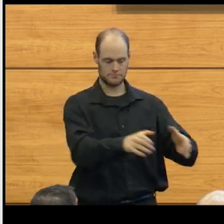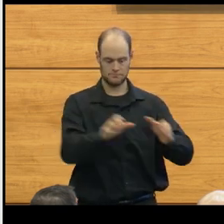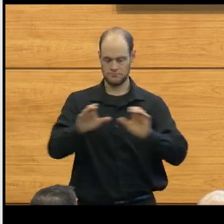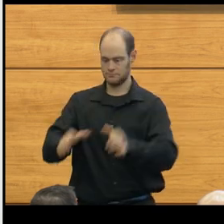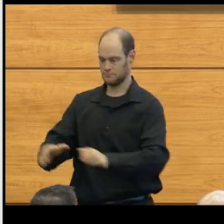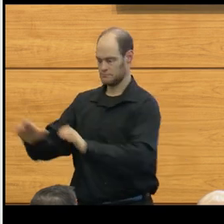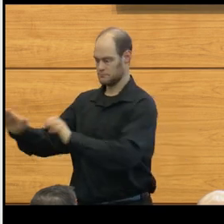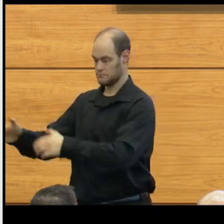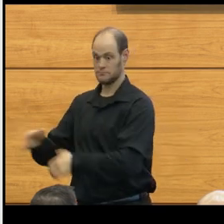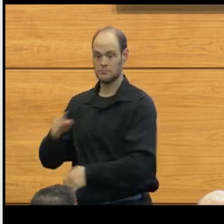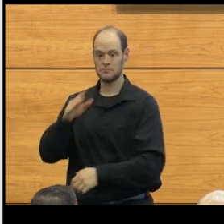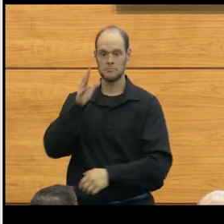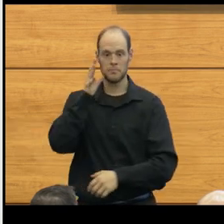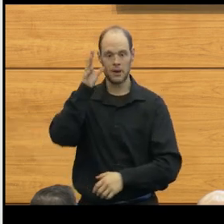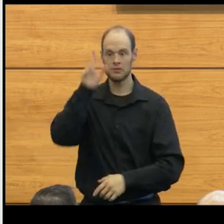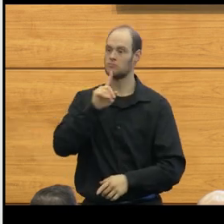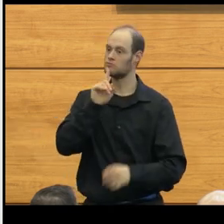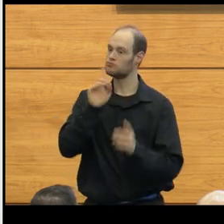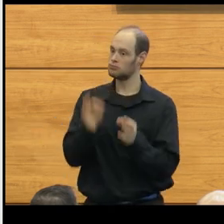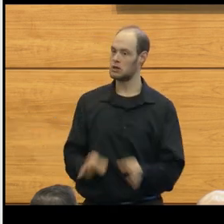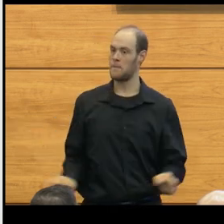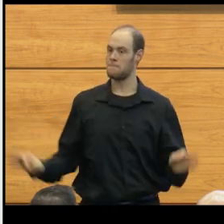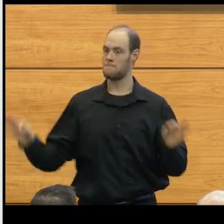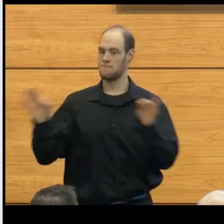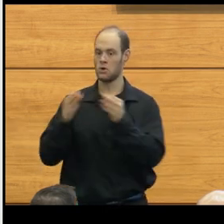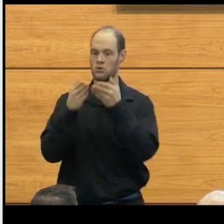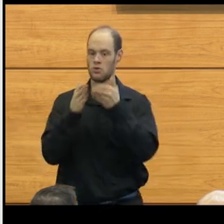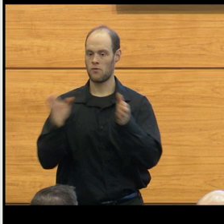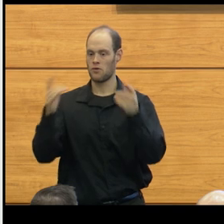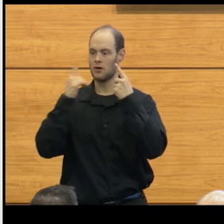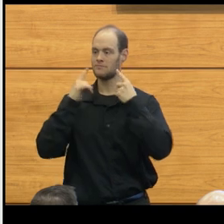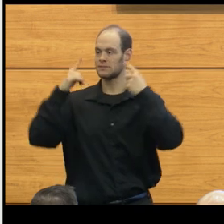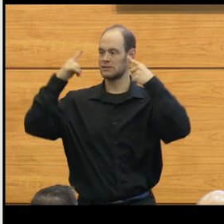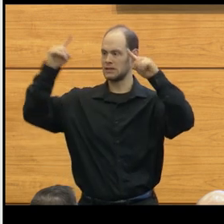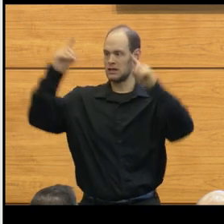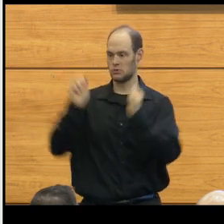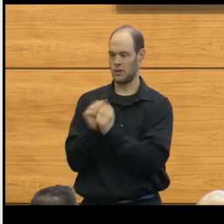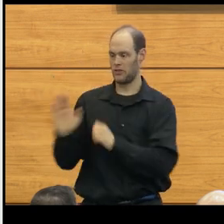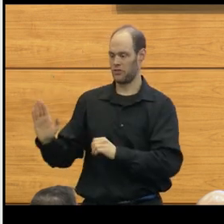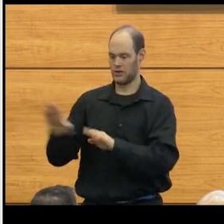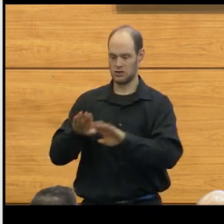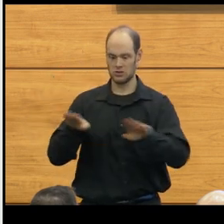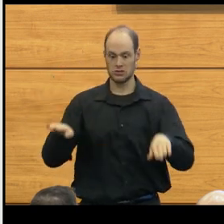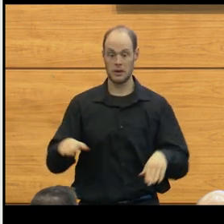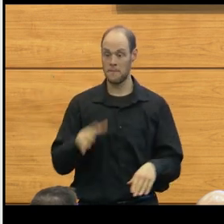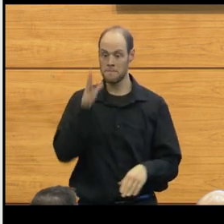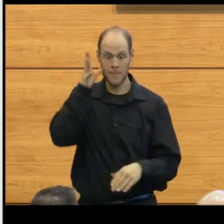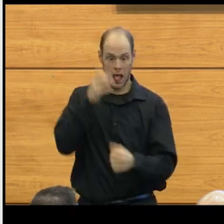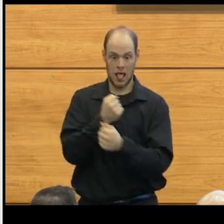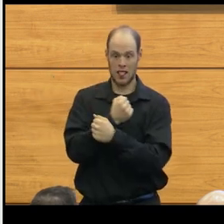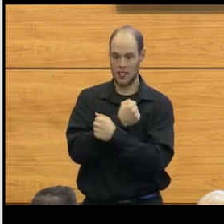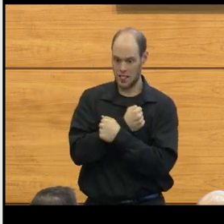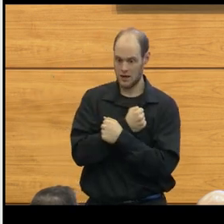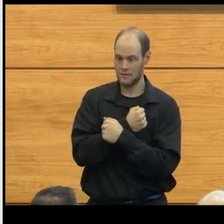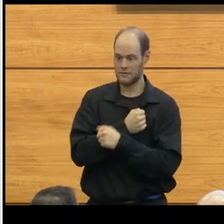in which parents have been crucial to the overall outcome of their children. The love of a parent created a shunt.